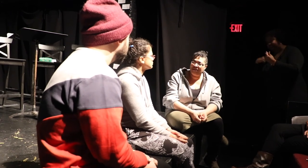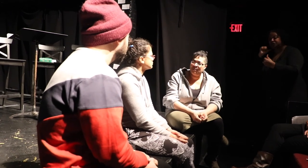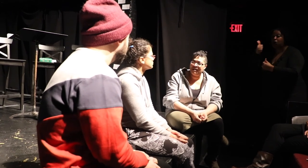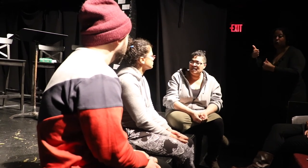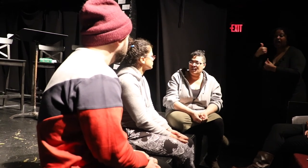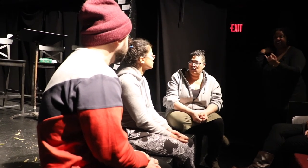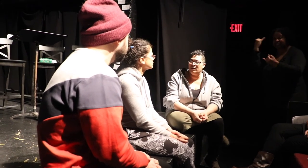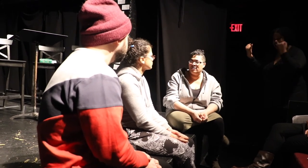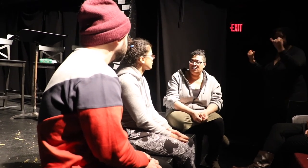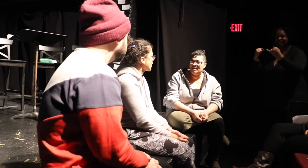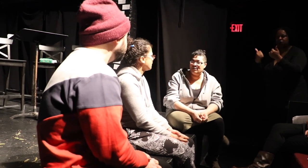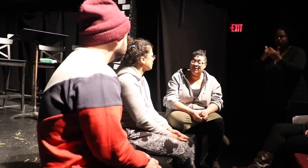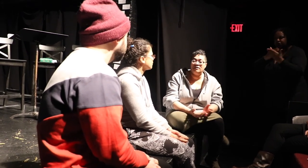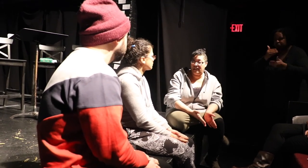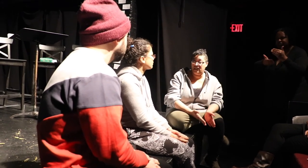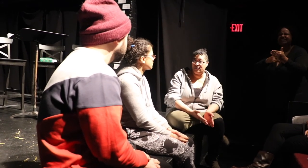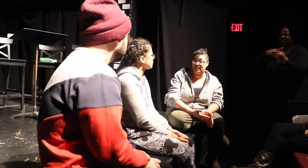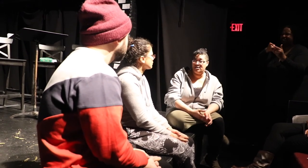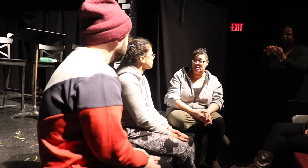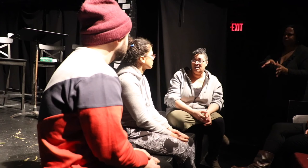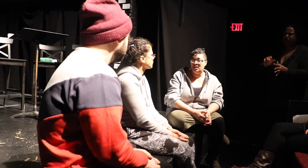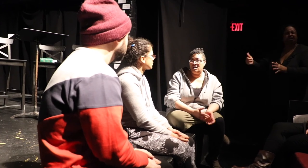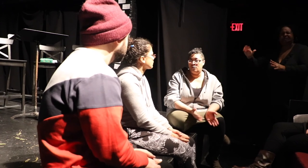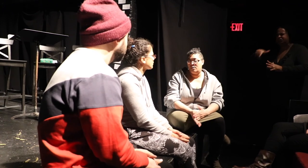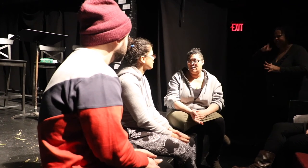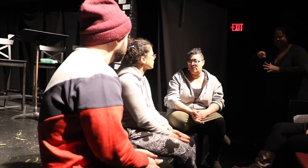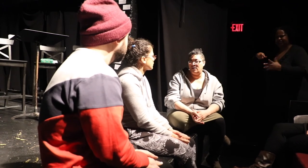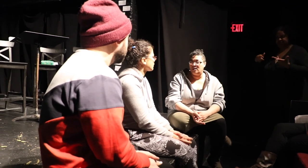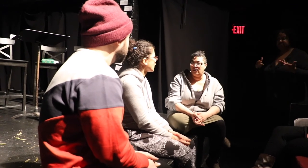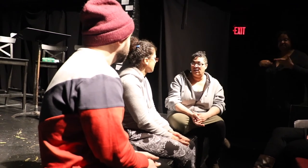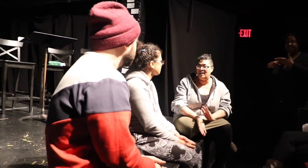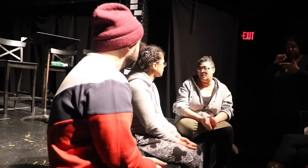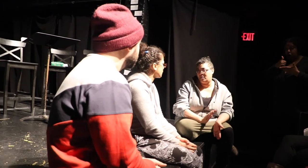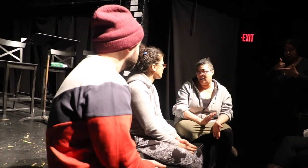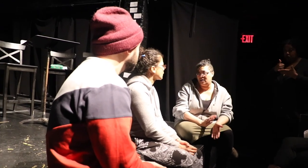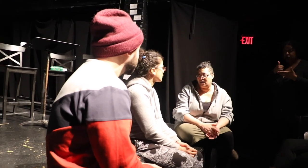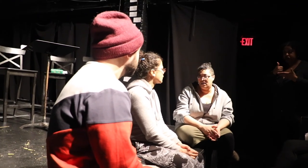some ideas about what parts of the process we felt needed interpretation and what parts we feel are inhibited by that?